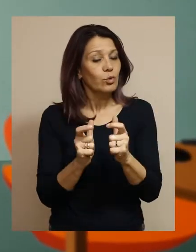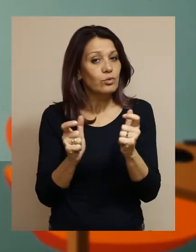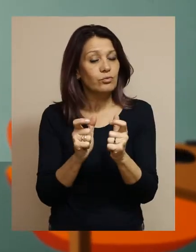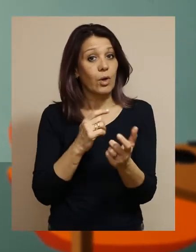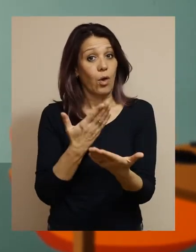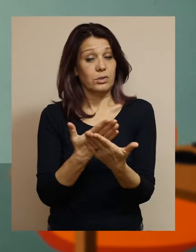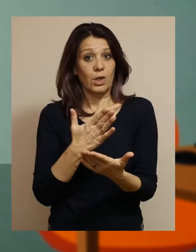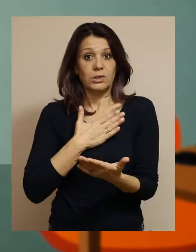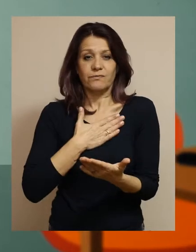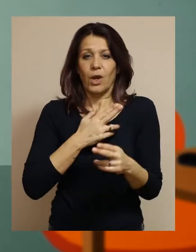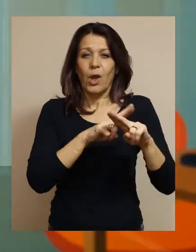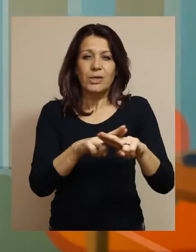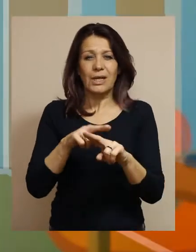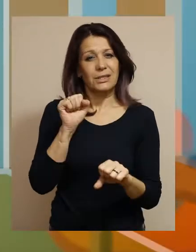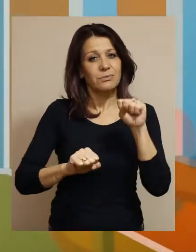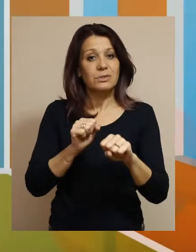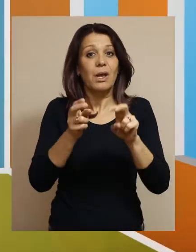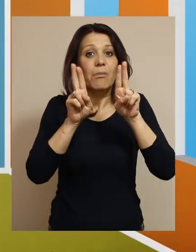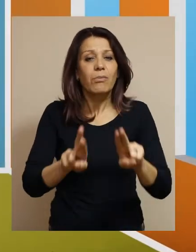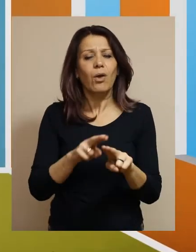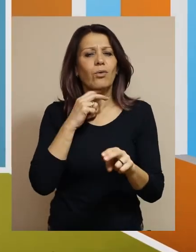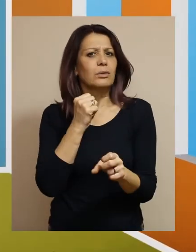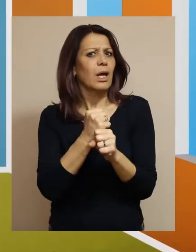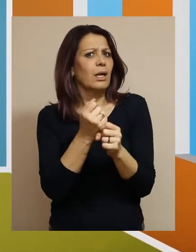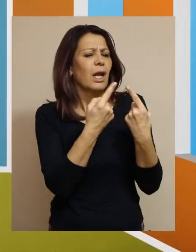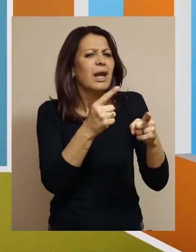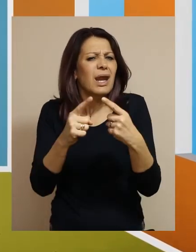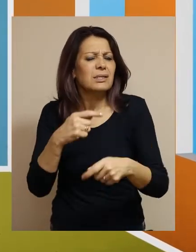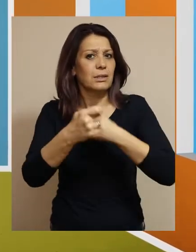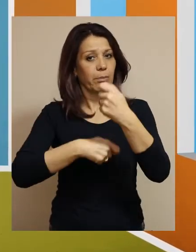Based on their capabilities, they can do different jobs.